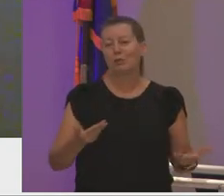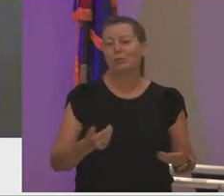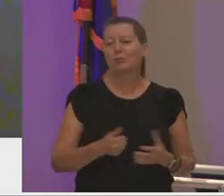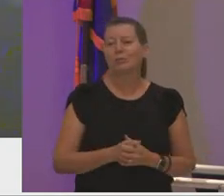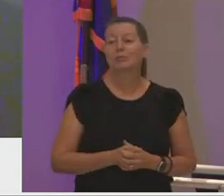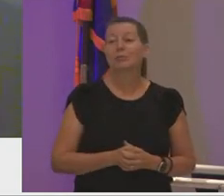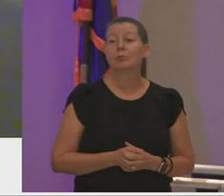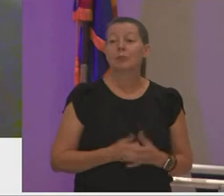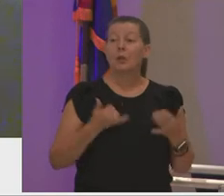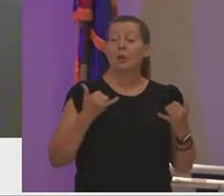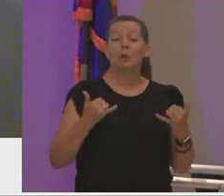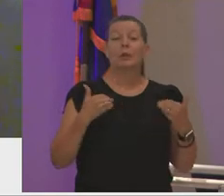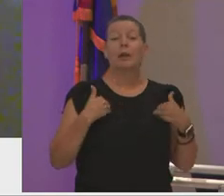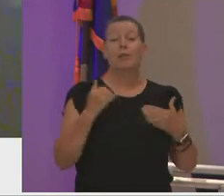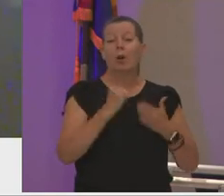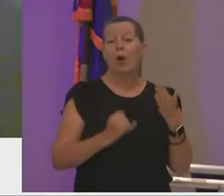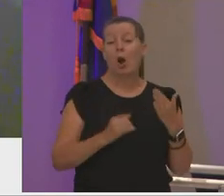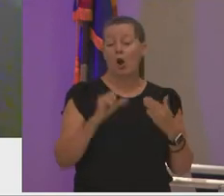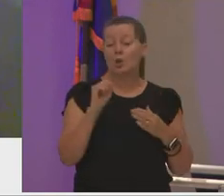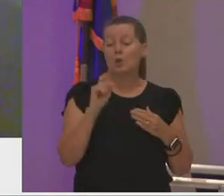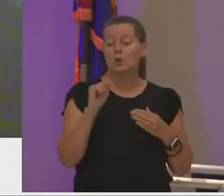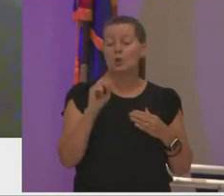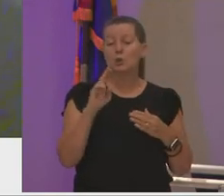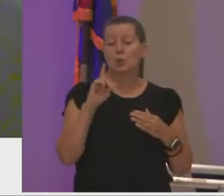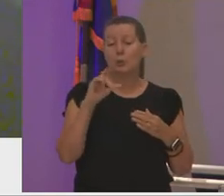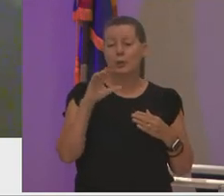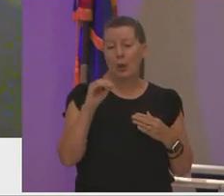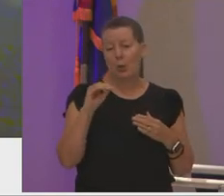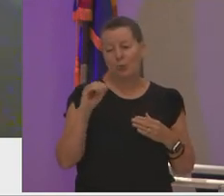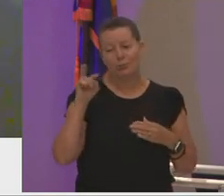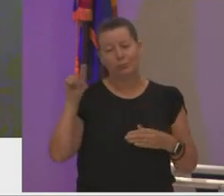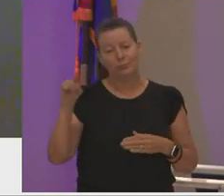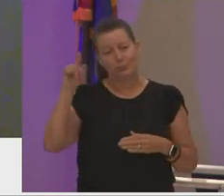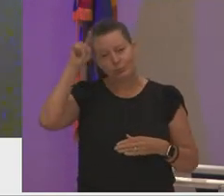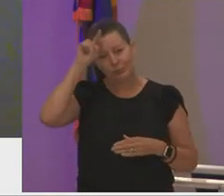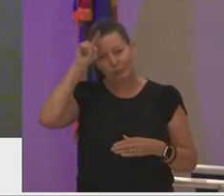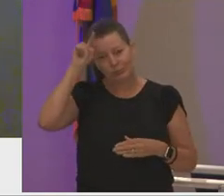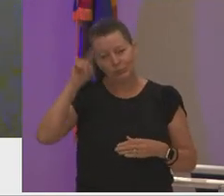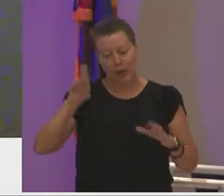currently i have an art studio in berlin that i opened after moving here to complete